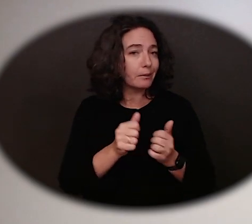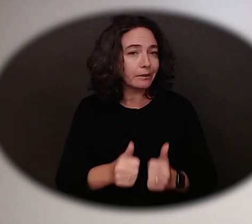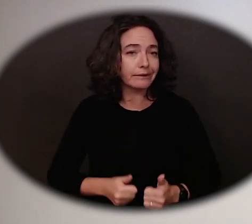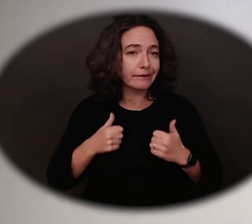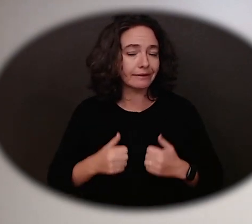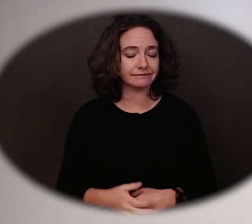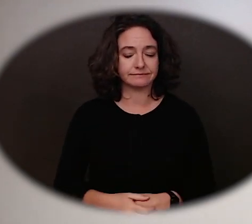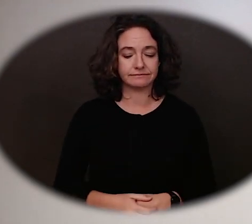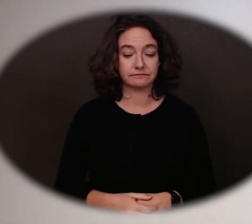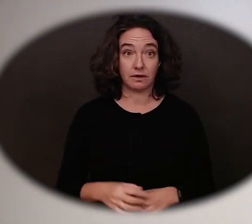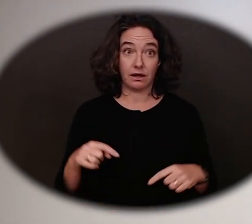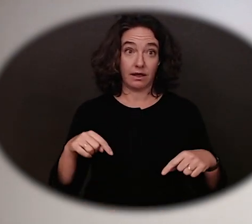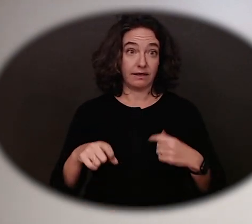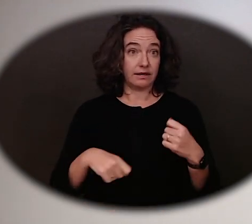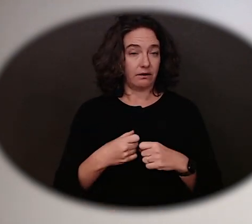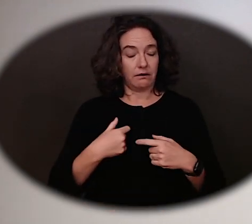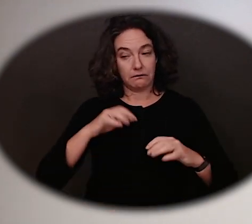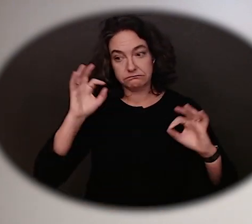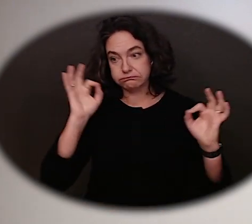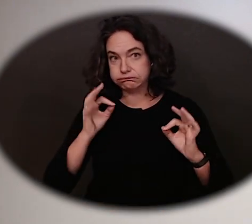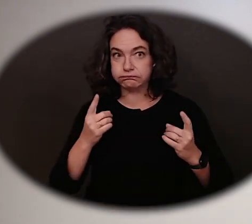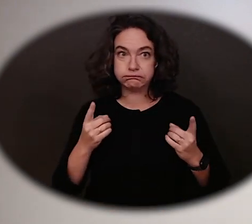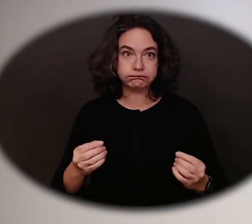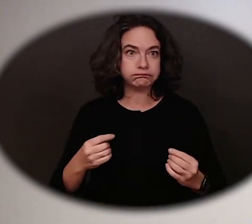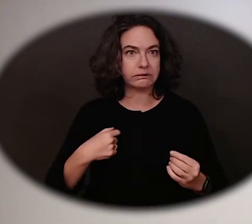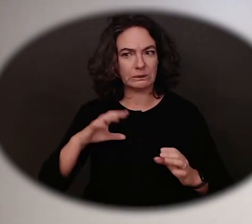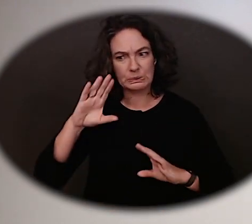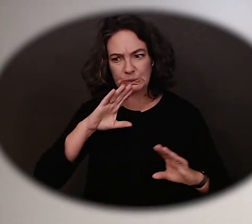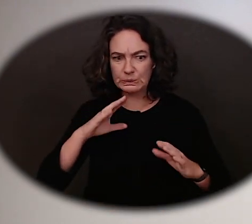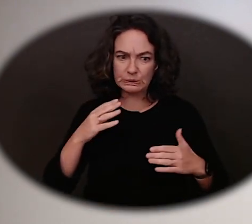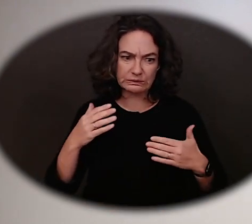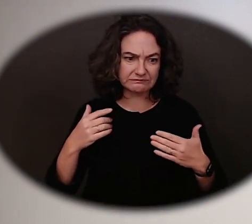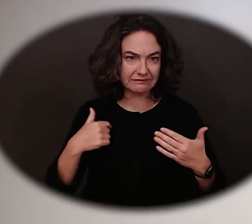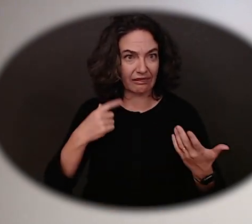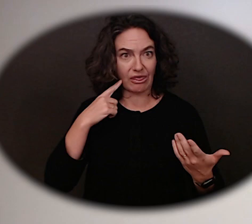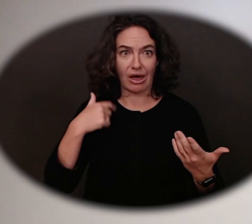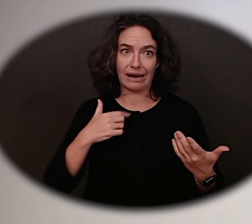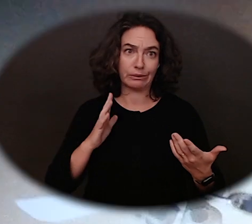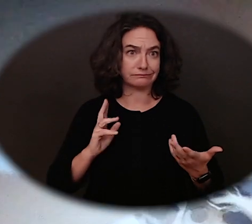I had no idea what I was going to do and I was worried, worried I was in a rush through this.